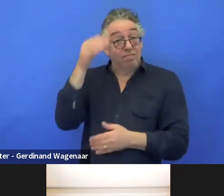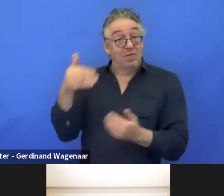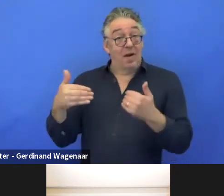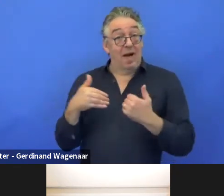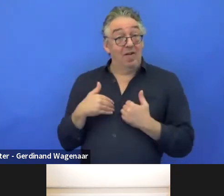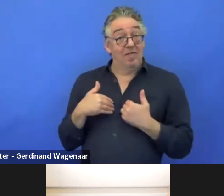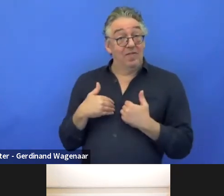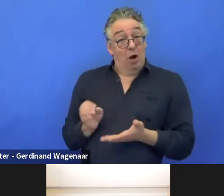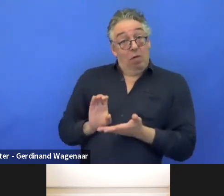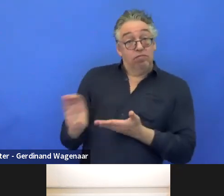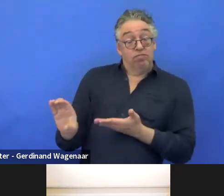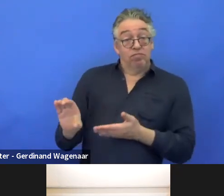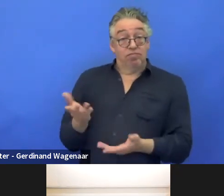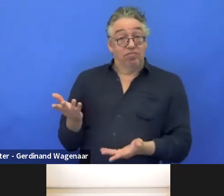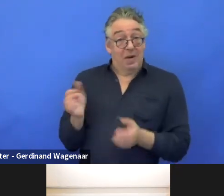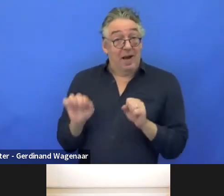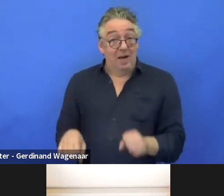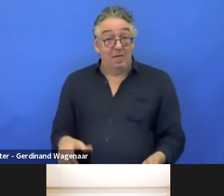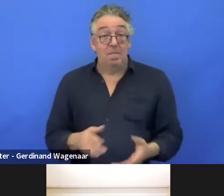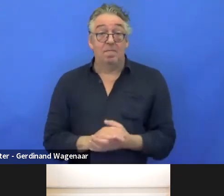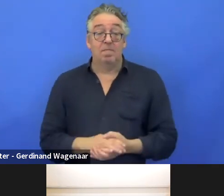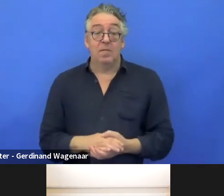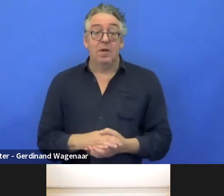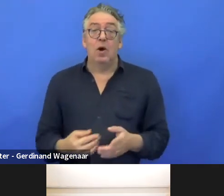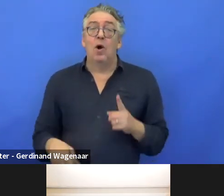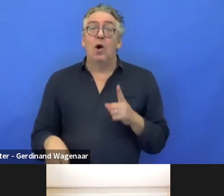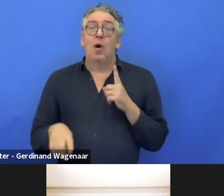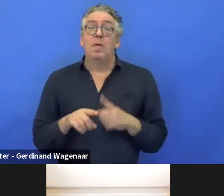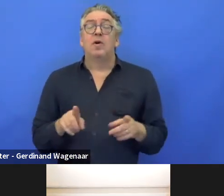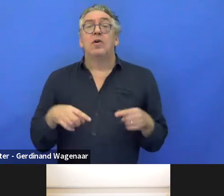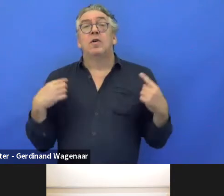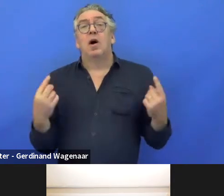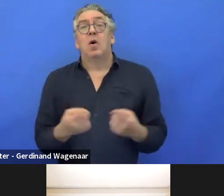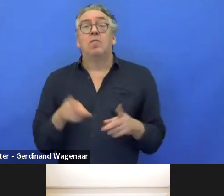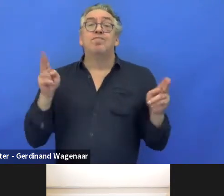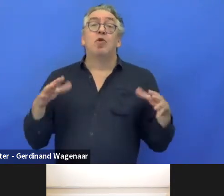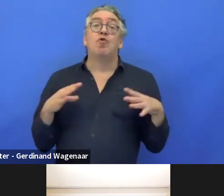And to mobilise our volunteer experts on specific issues